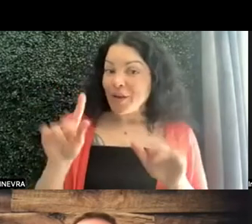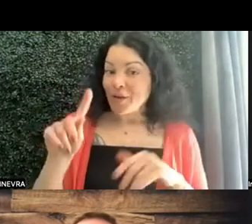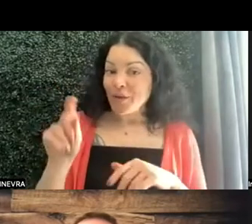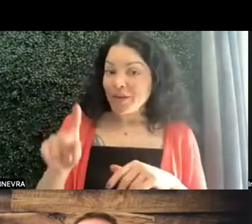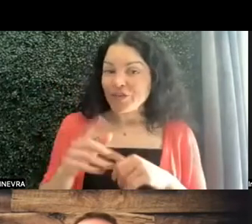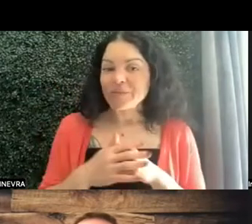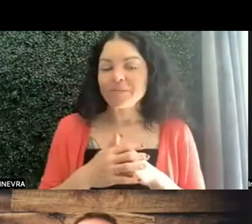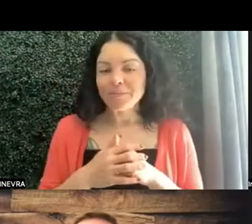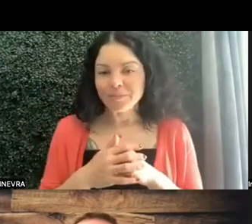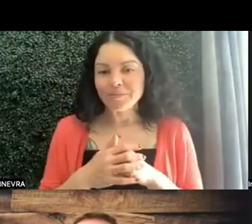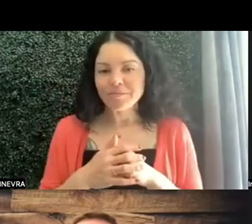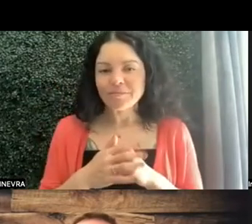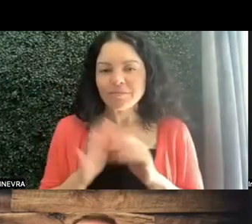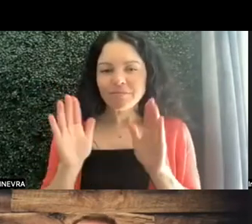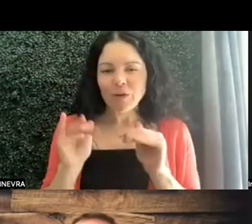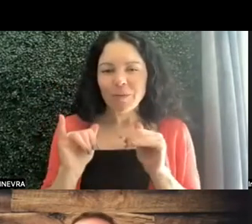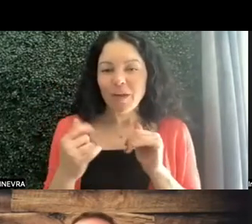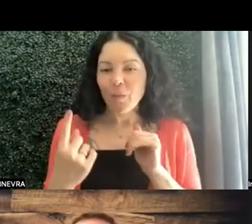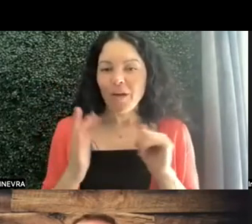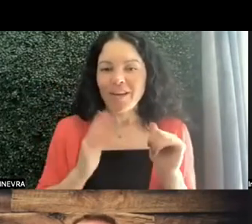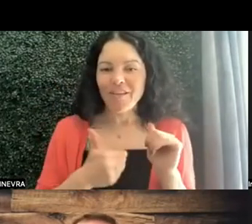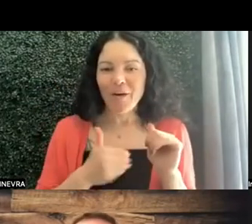And I'm hoping that one of our magic tech people